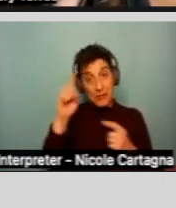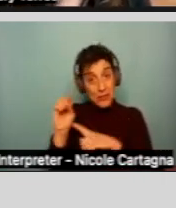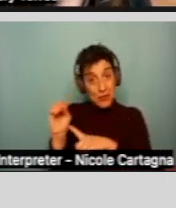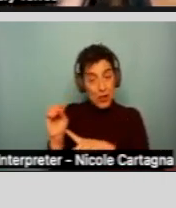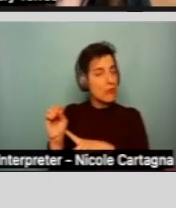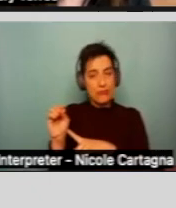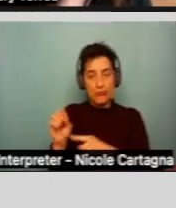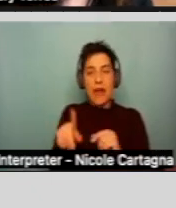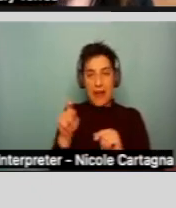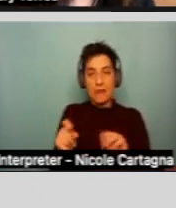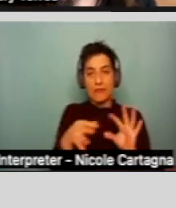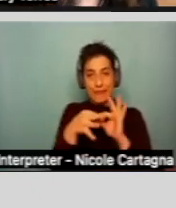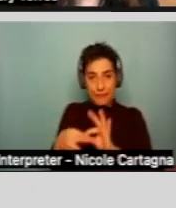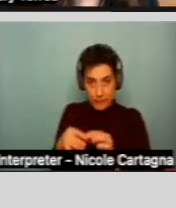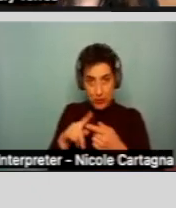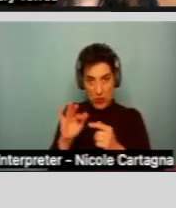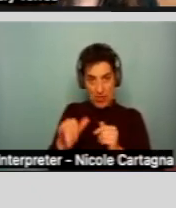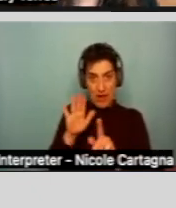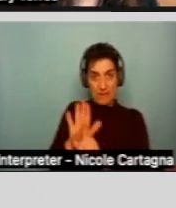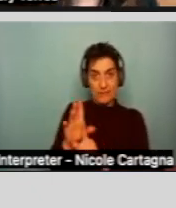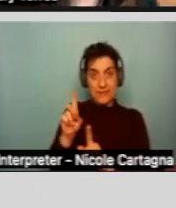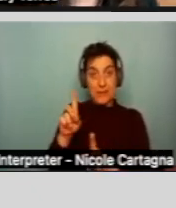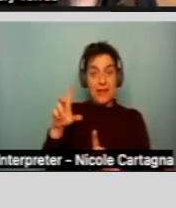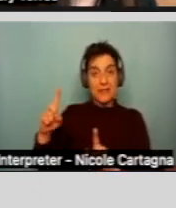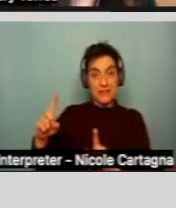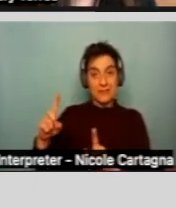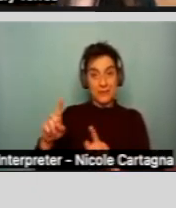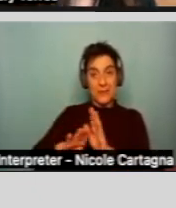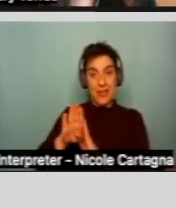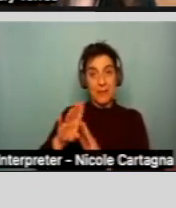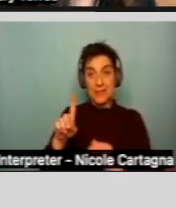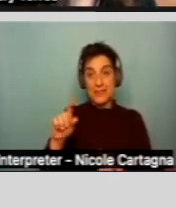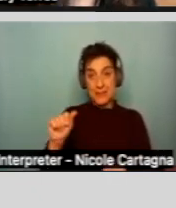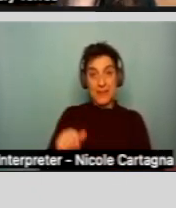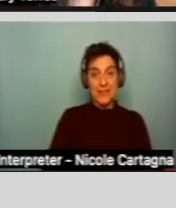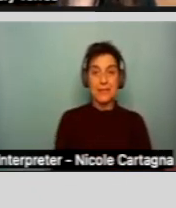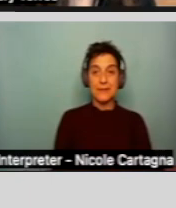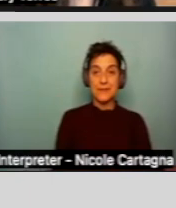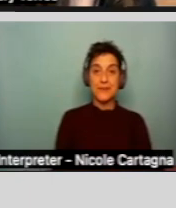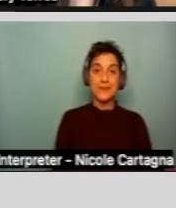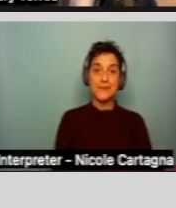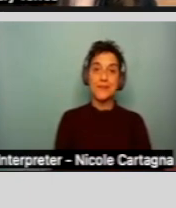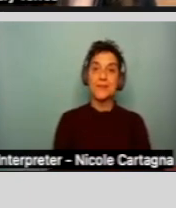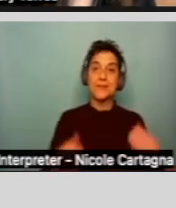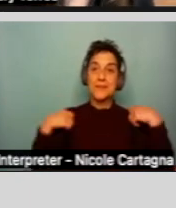to that developmental disability. Next slide.